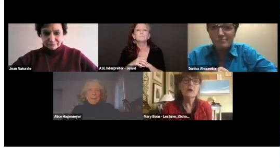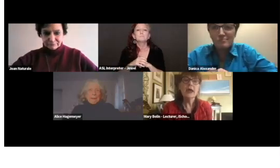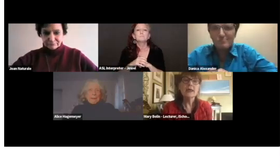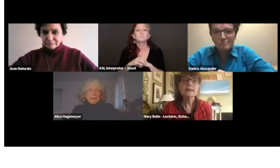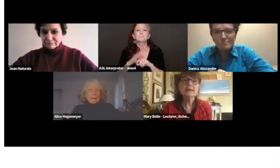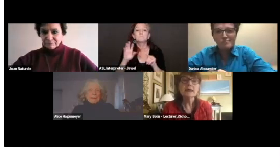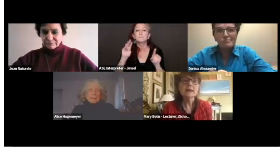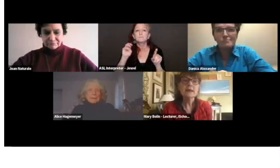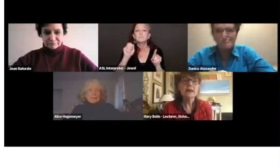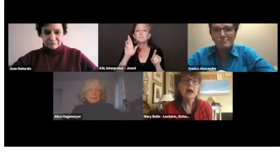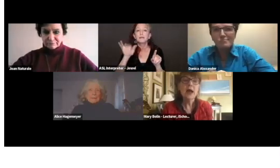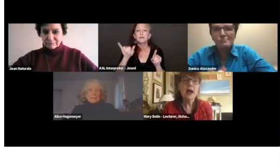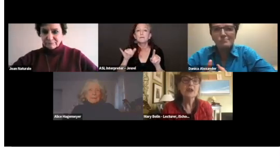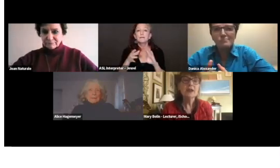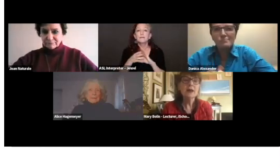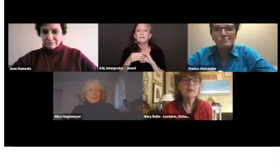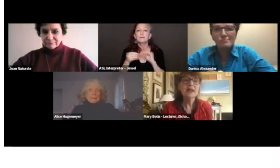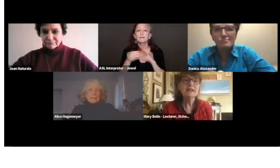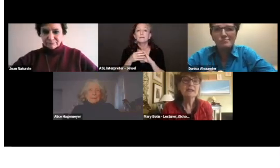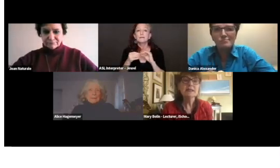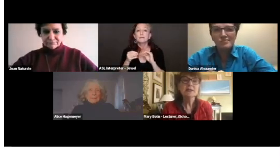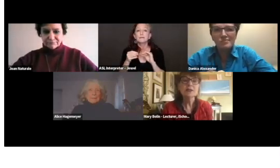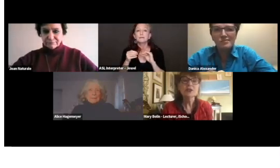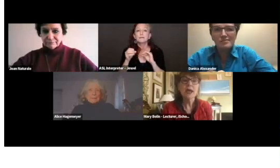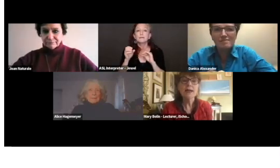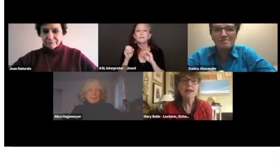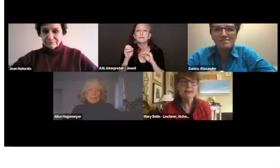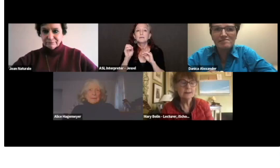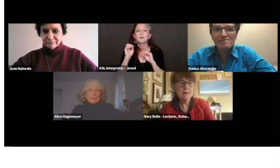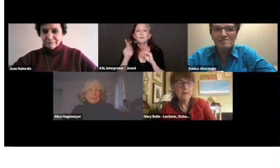Okay. I'm going to paste this into the chat.